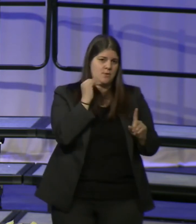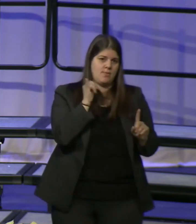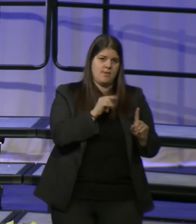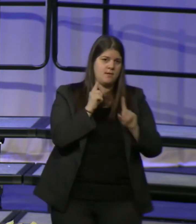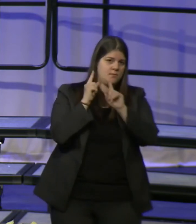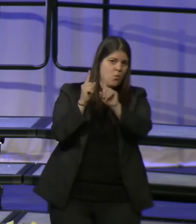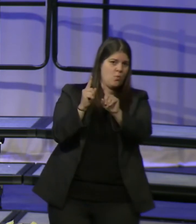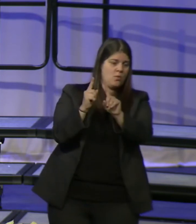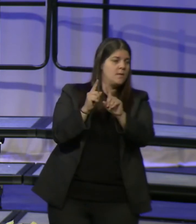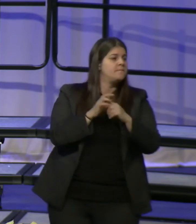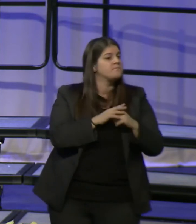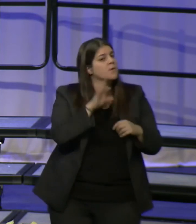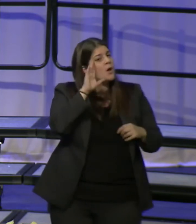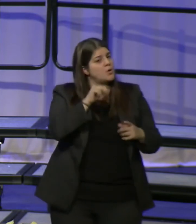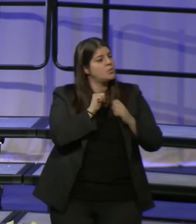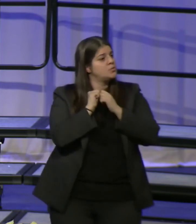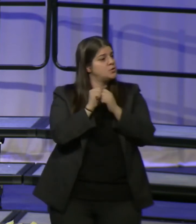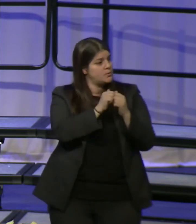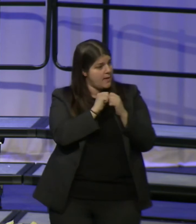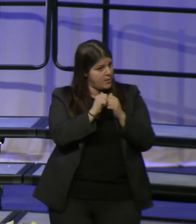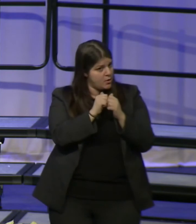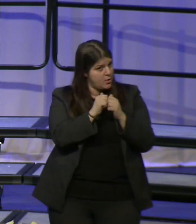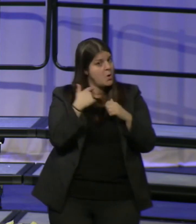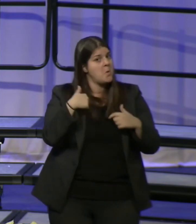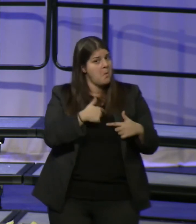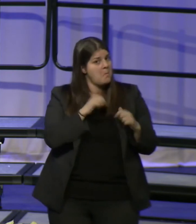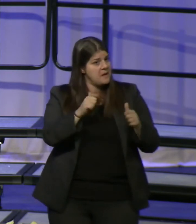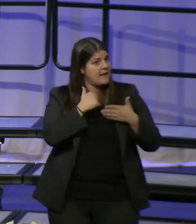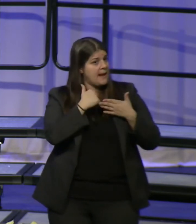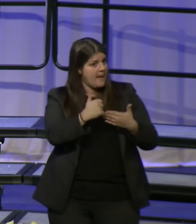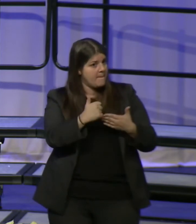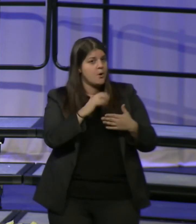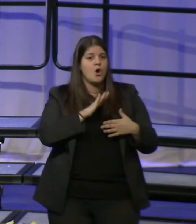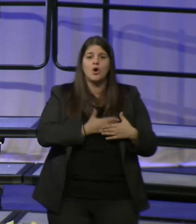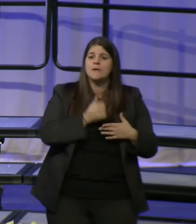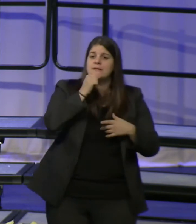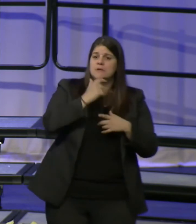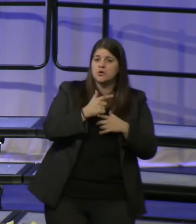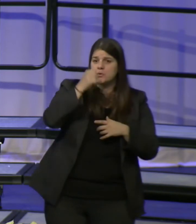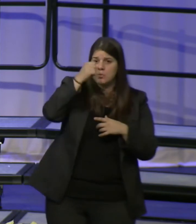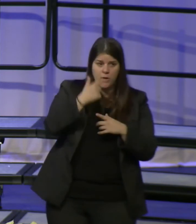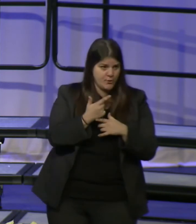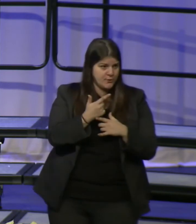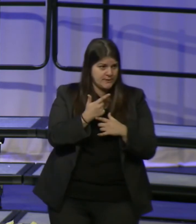I know that together we can help our sisters and brothers fighting addiction,